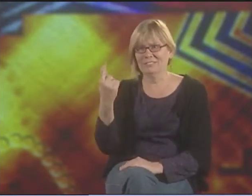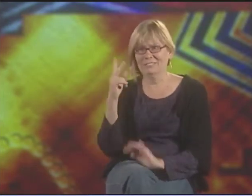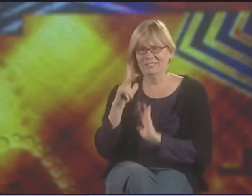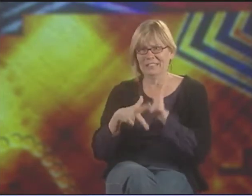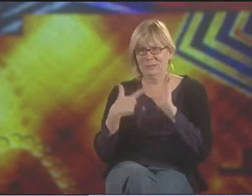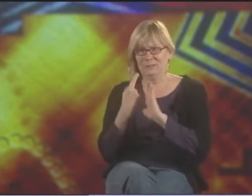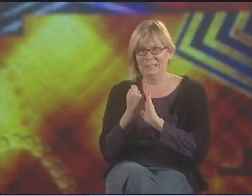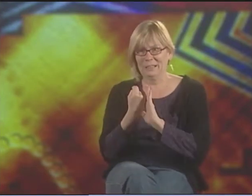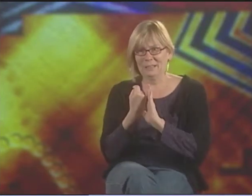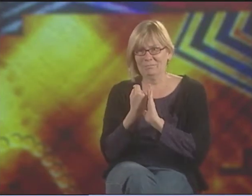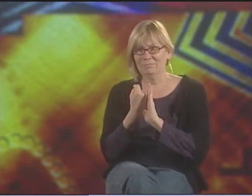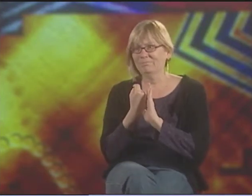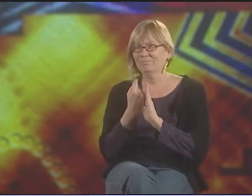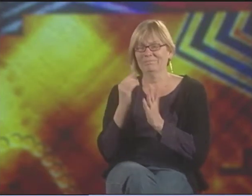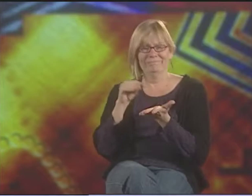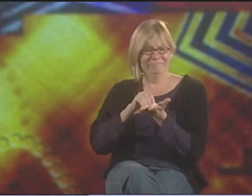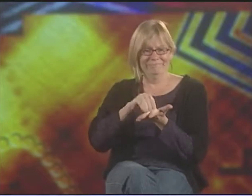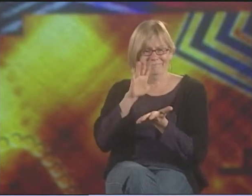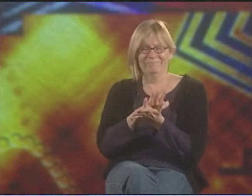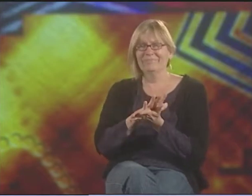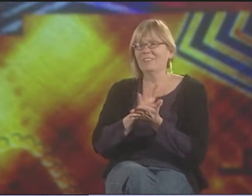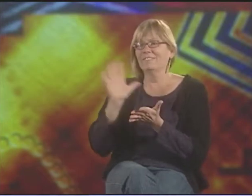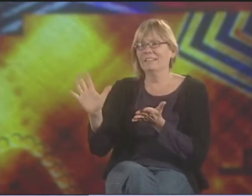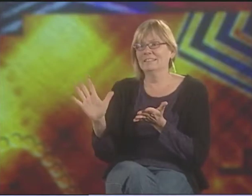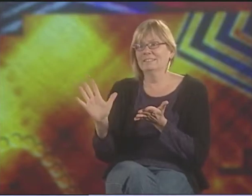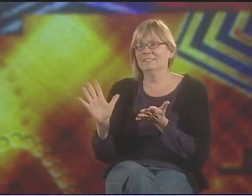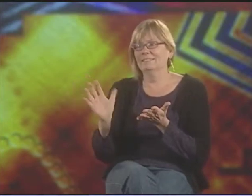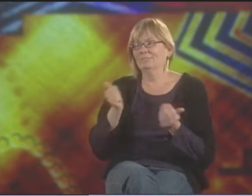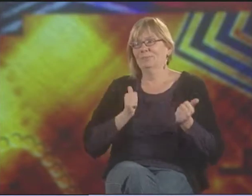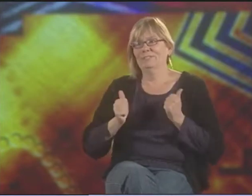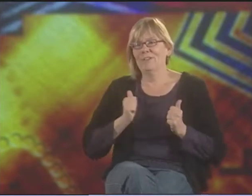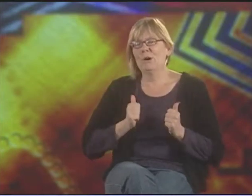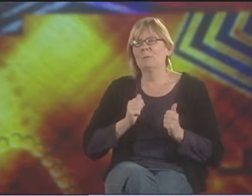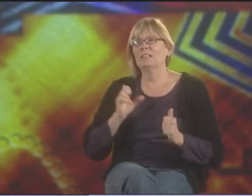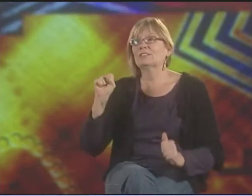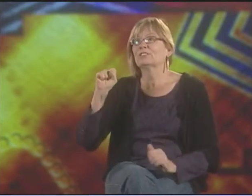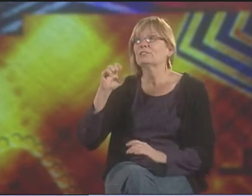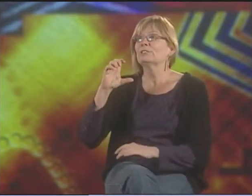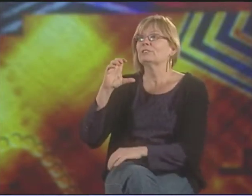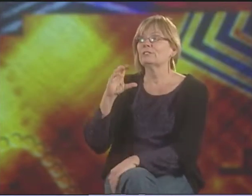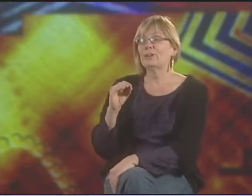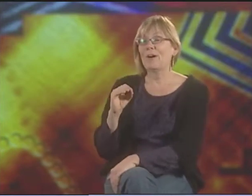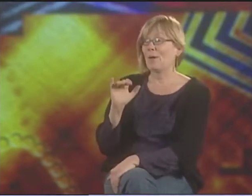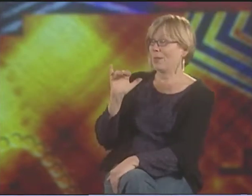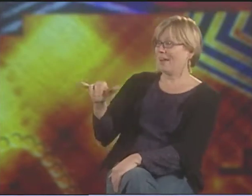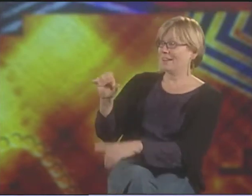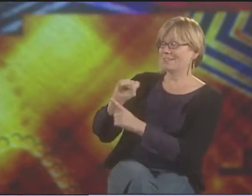ALL WE HAVE IS VIDEOTAPES LEFT OF HIM NOW. ALL WE HAVE IS WHAT'S DOCUMENTED OF HIS PERFORMANCES, AND THERE'S NOT MANY OF THEM,